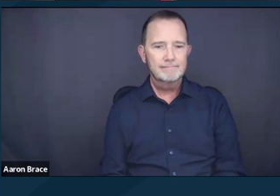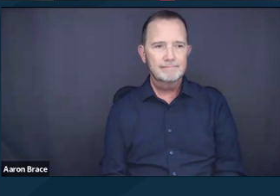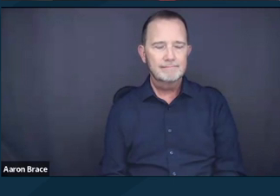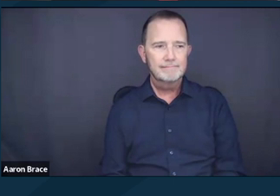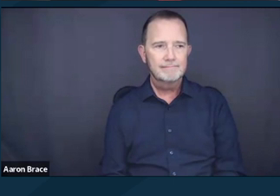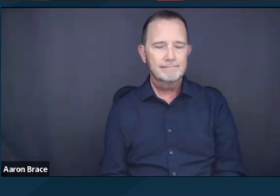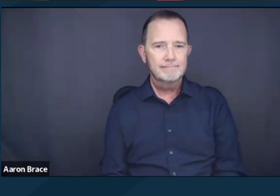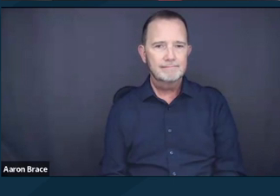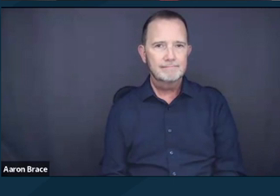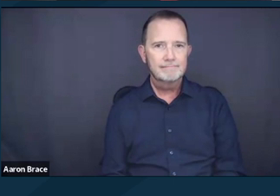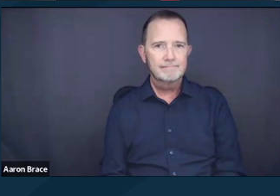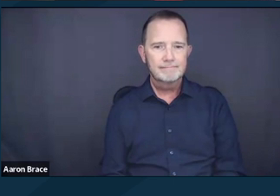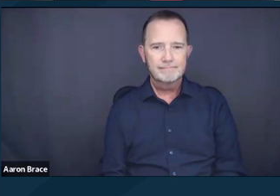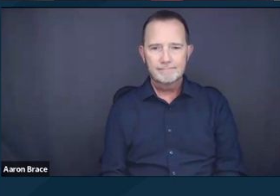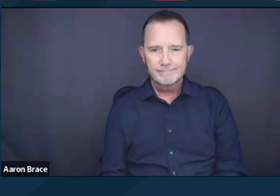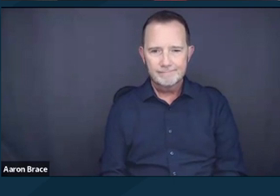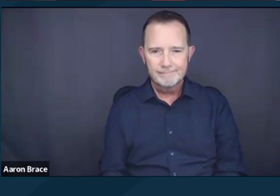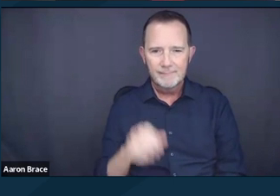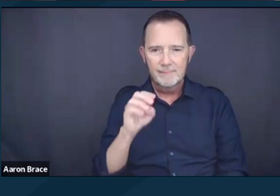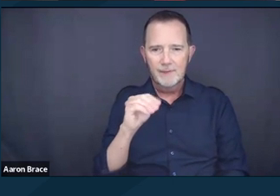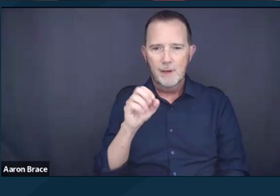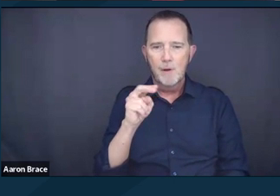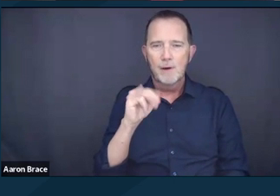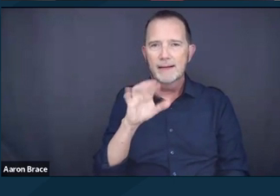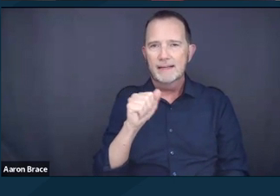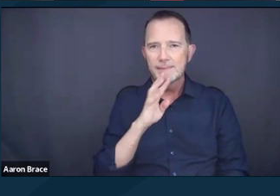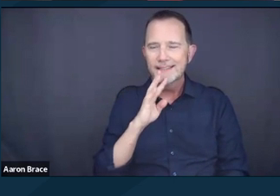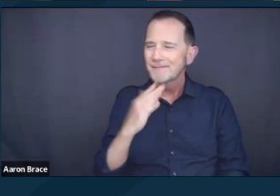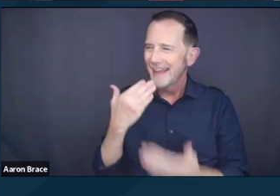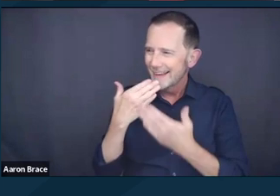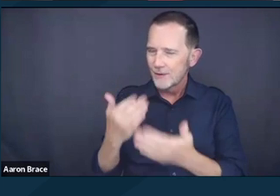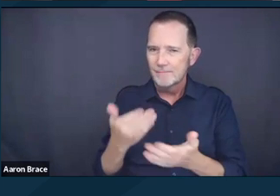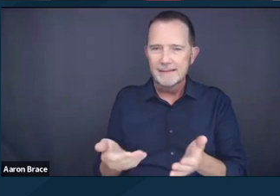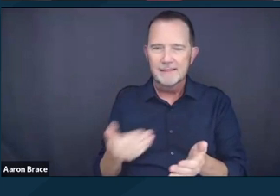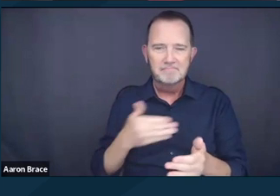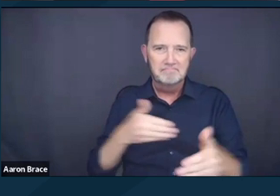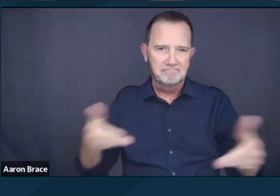So thanks again, and hi everyone. My name is Monica Porter Gilbert.